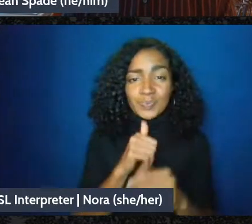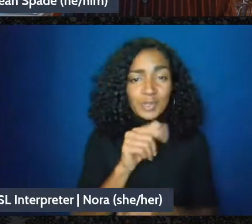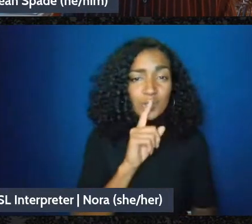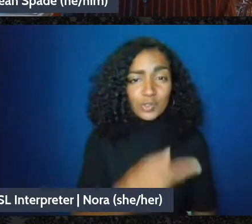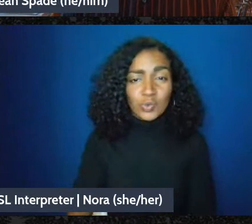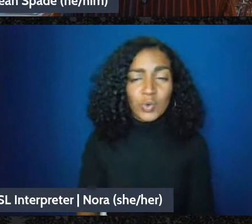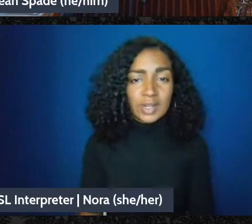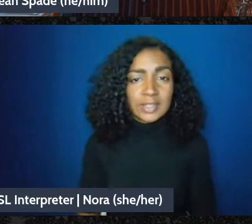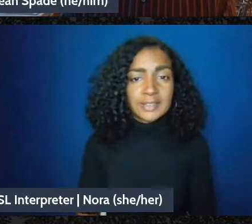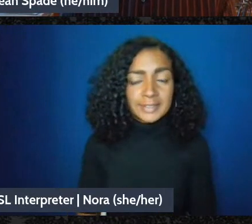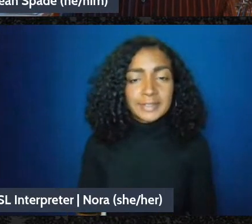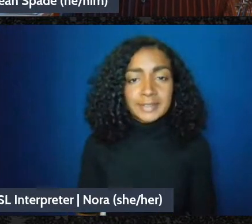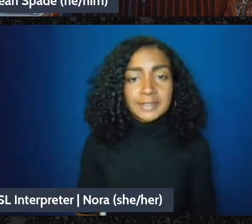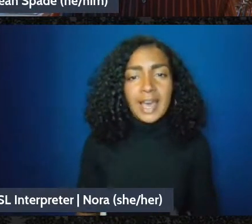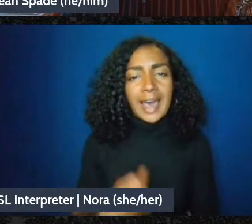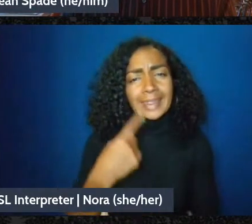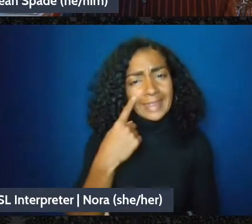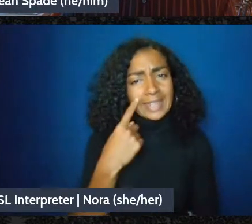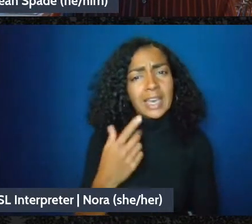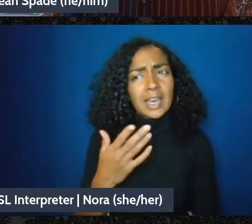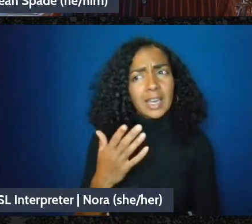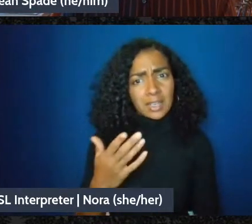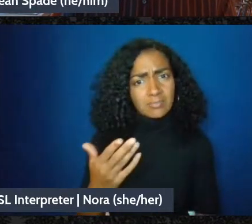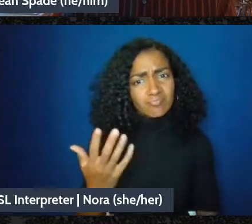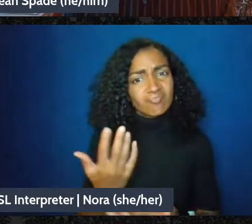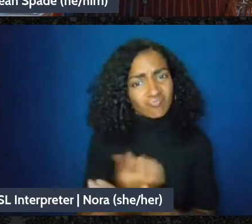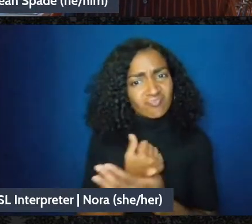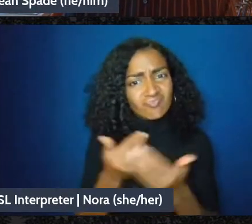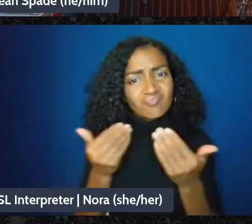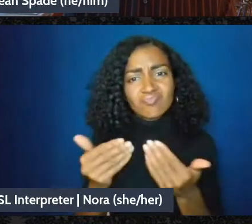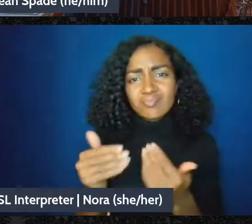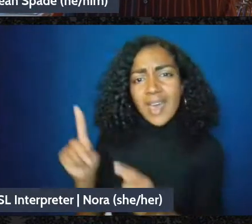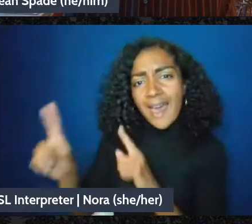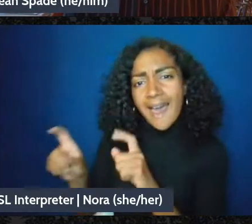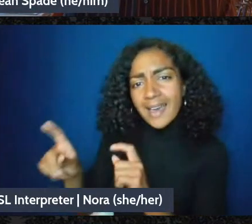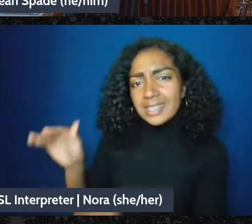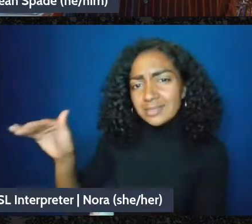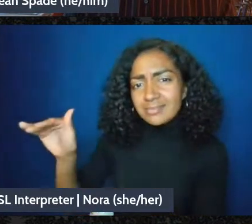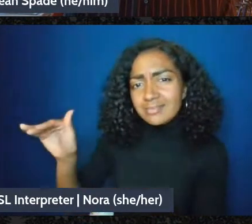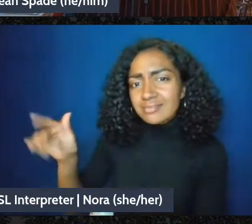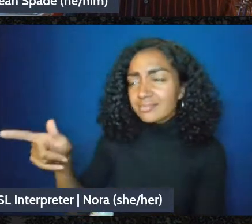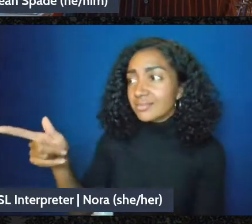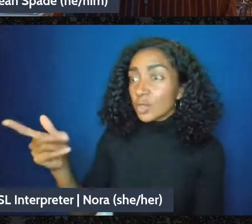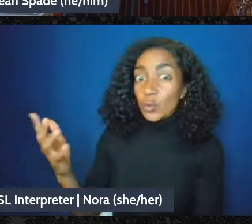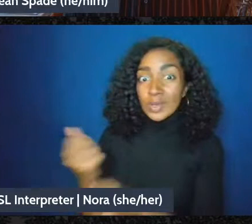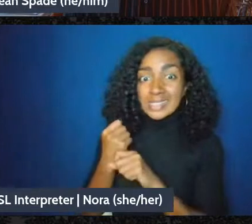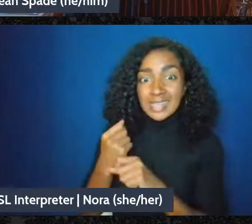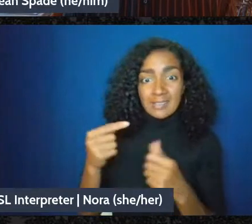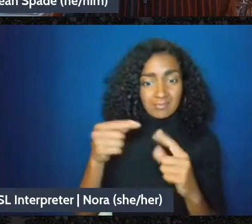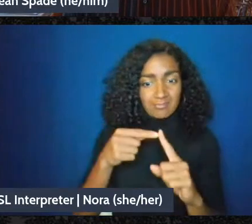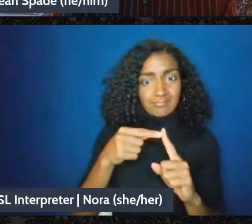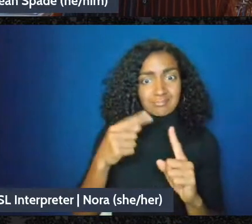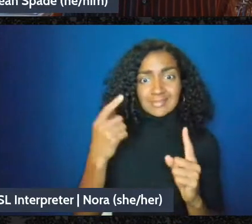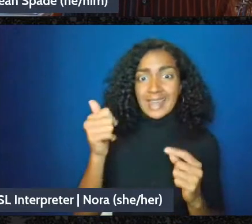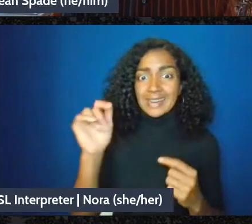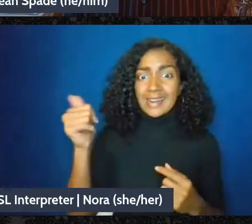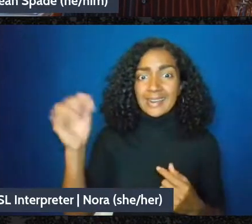I think I would absolutely ask for an explanation if you got something from your physical sponsor that you weren't - that you weren't expecting or weren't sure about.